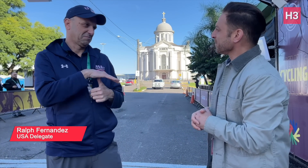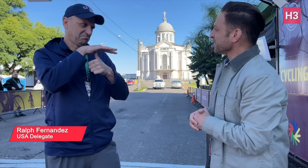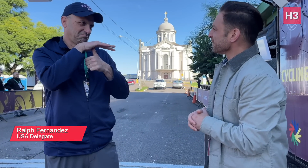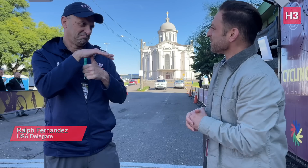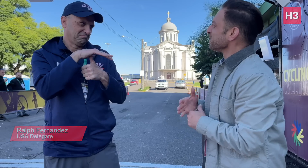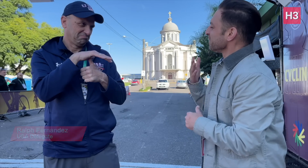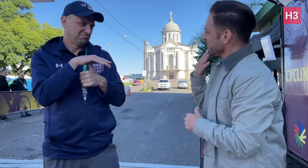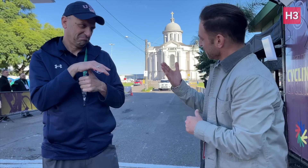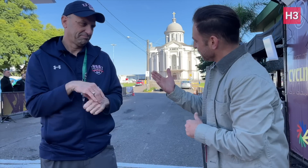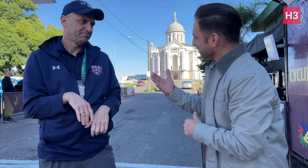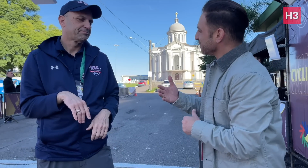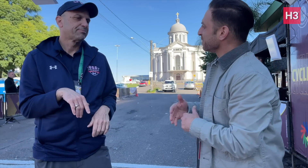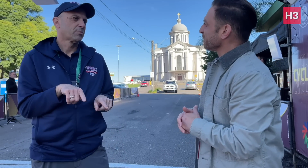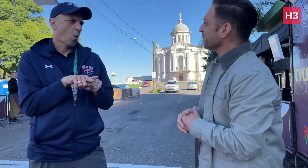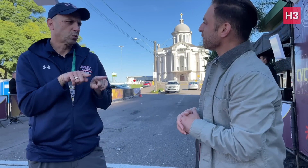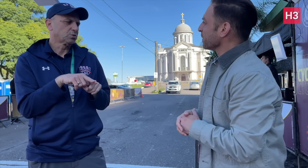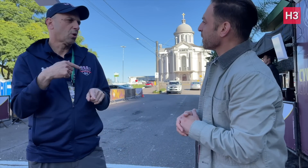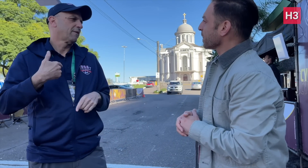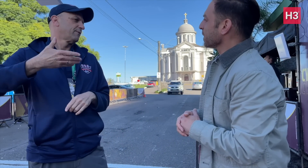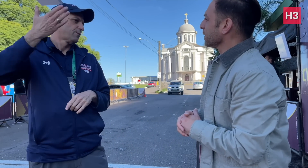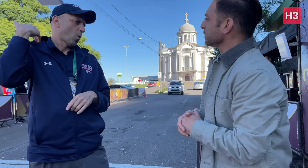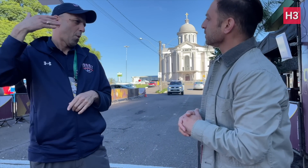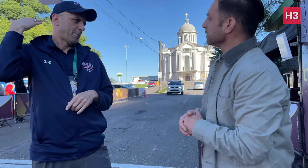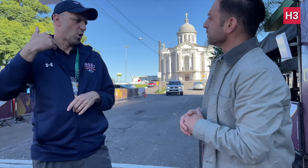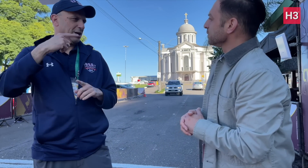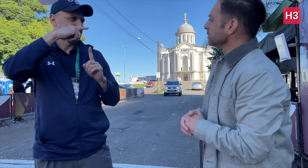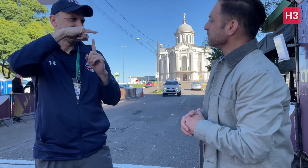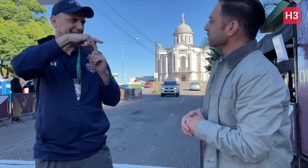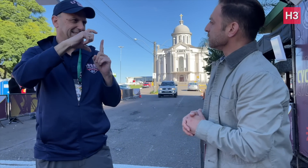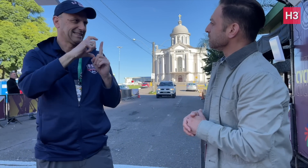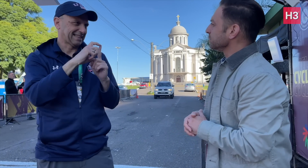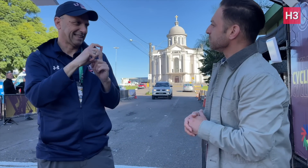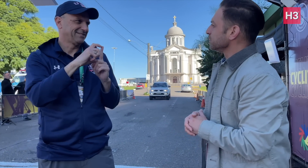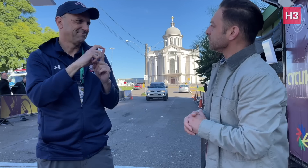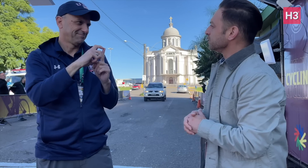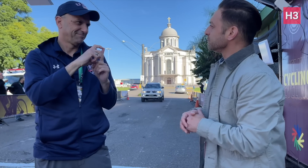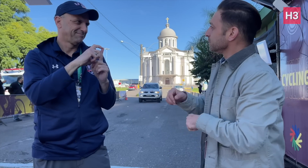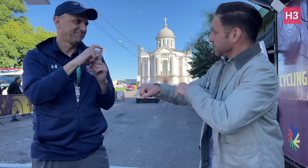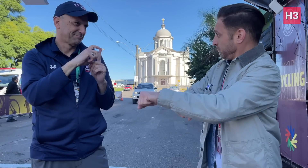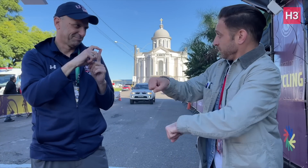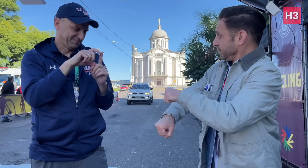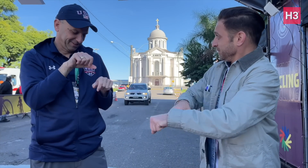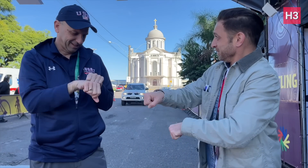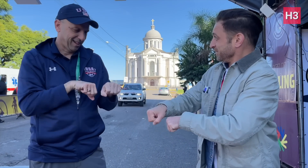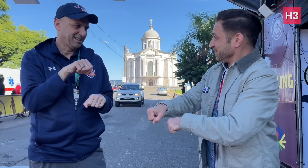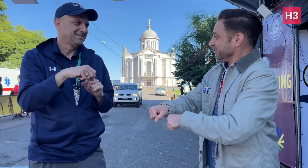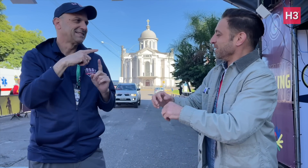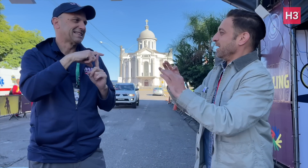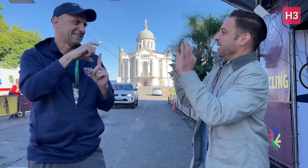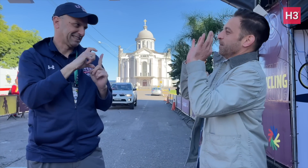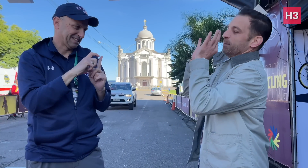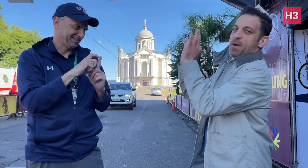I'm the former Technical Director for the Deaflympics Cycling.